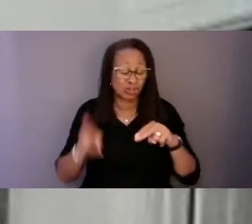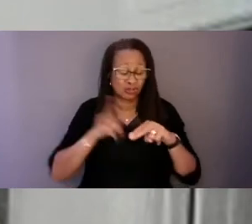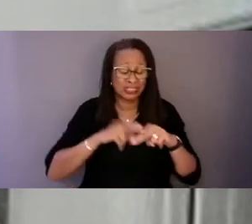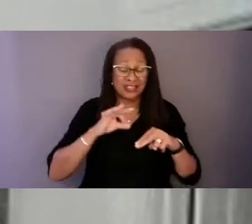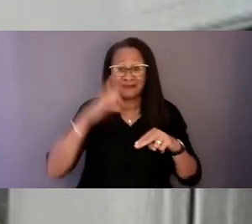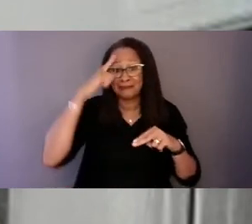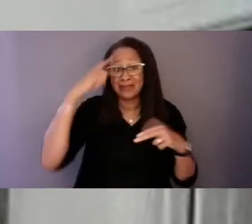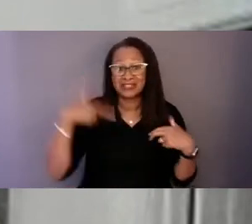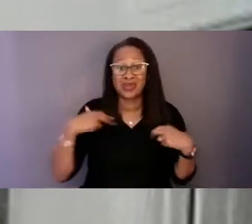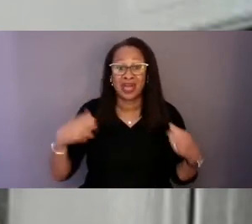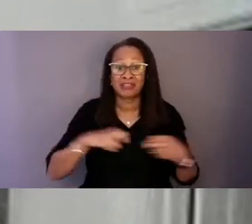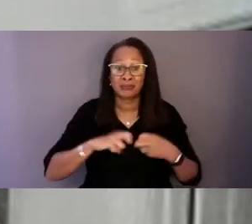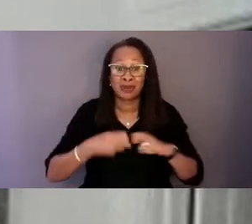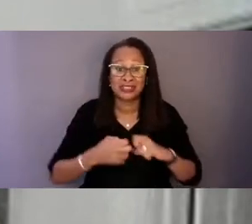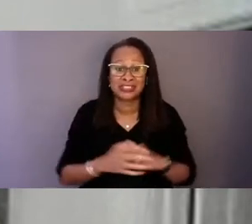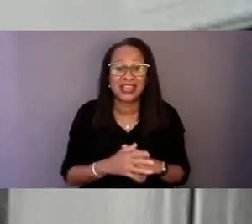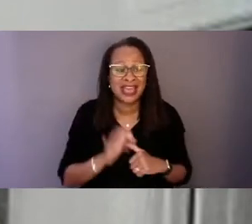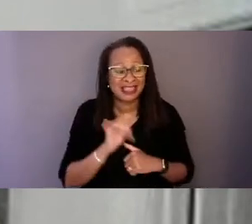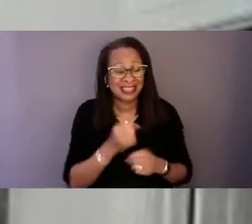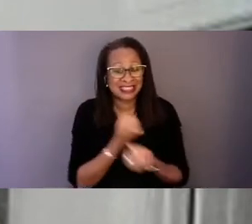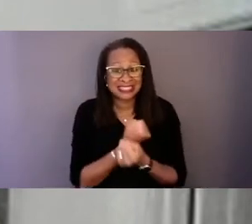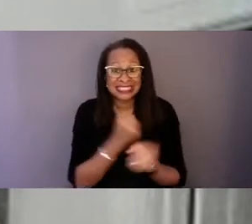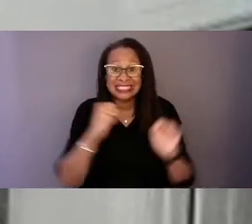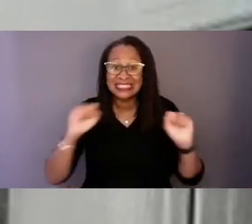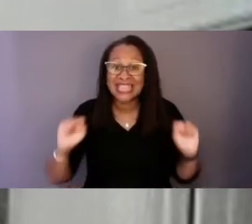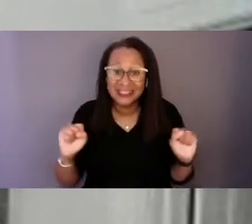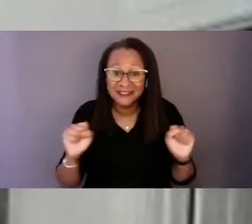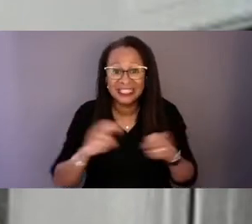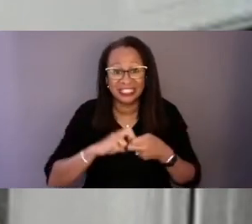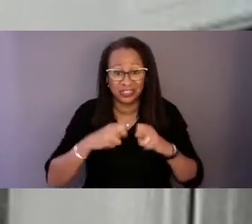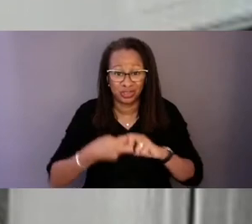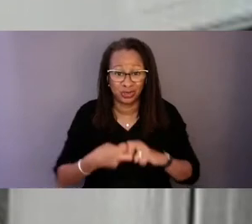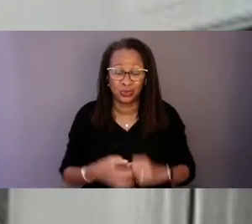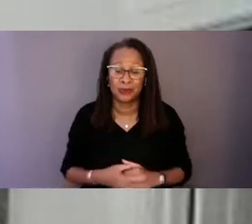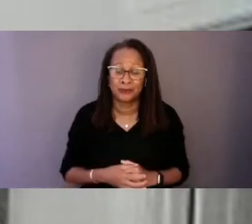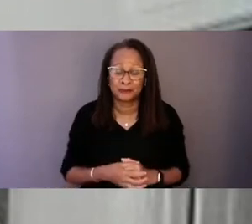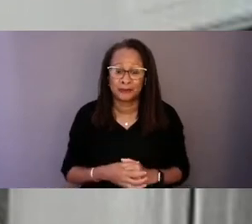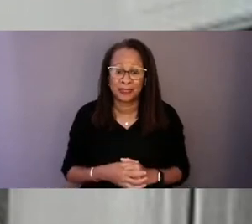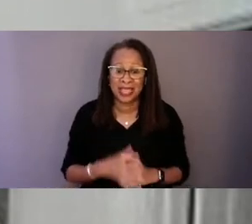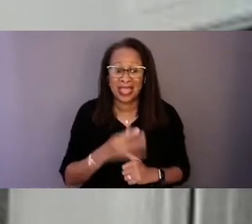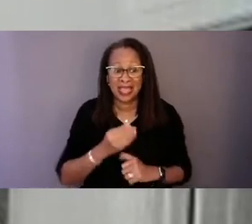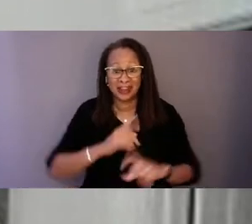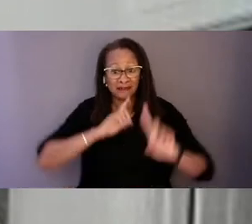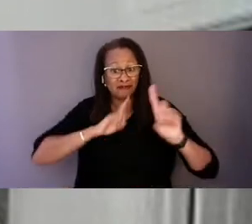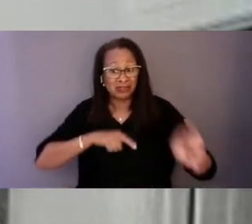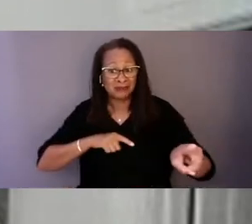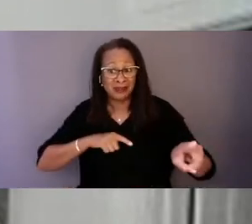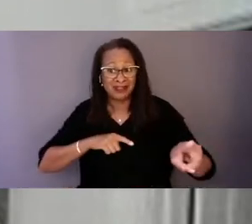this is a safety issue, and responding is different.